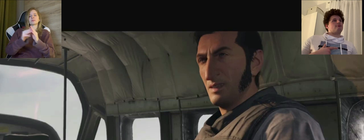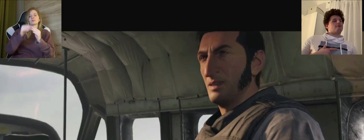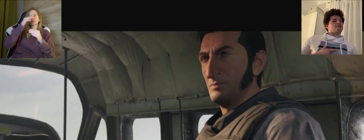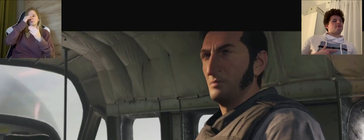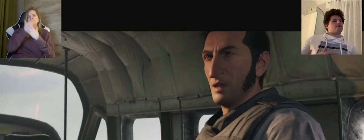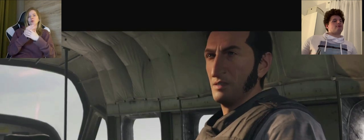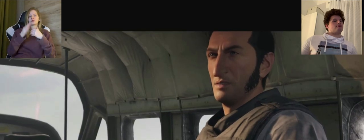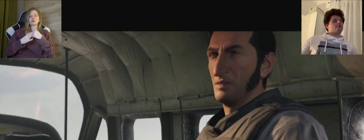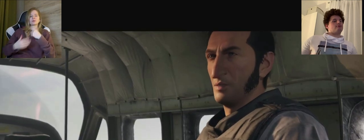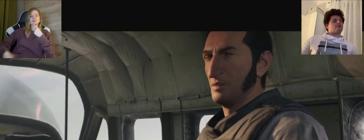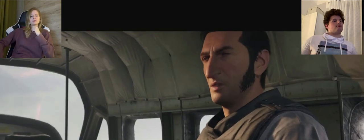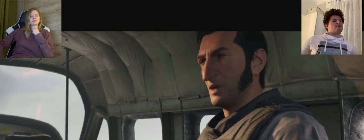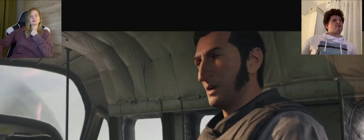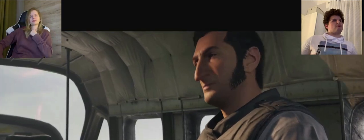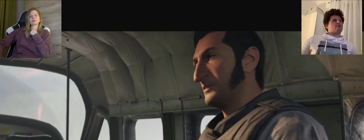K: tells how Leo met his wife